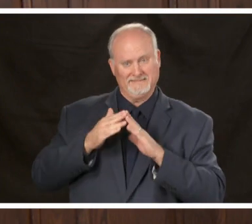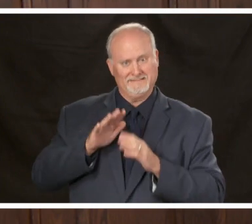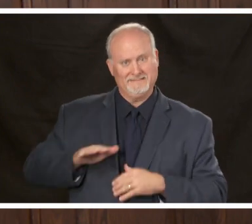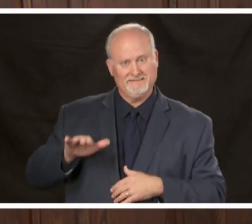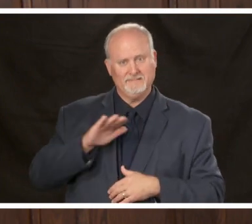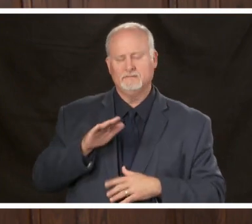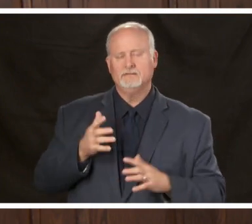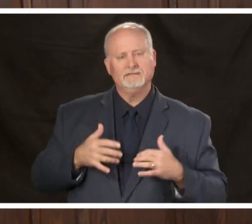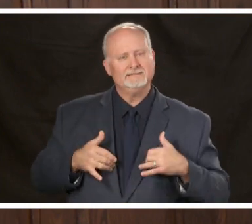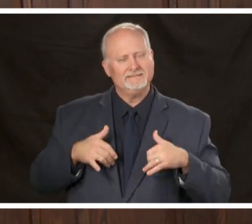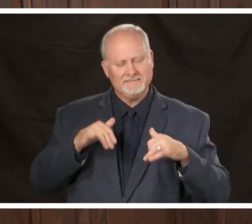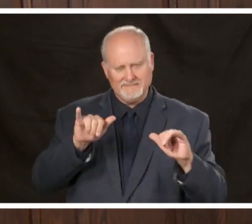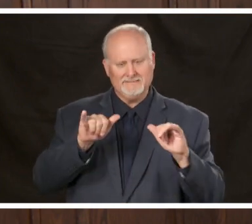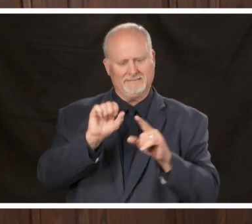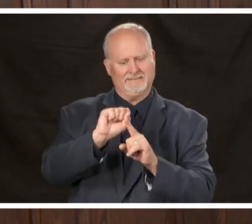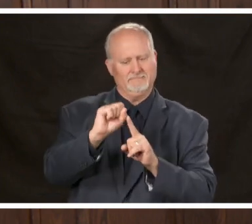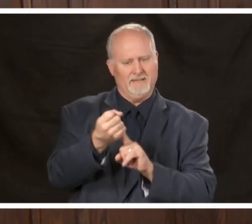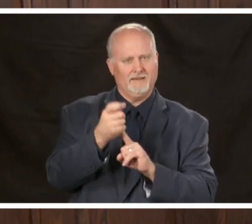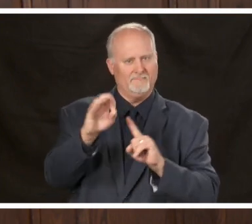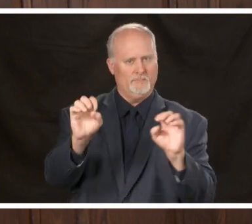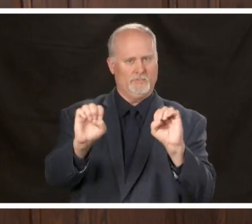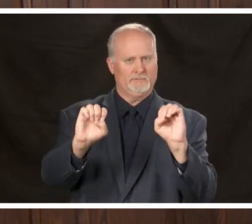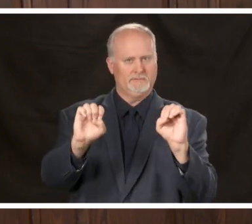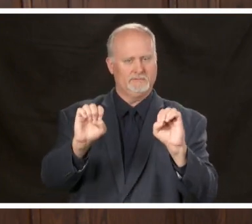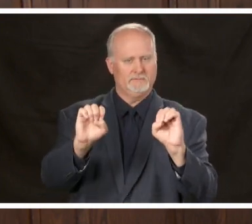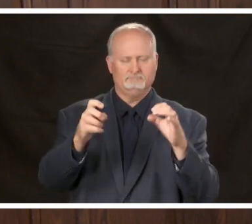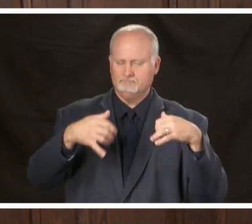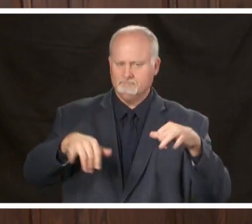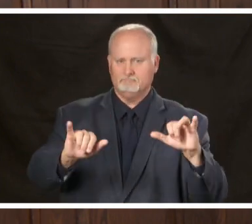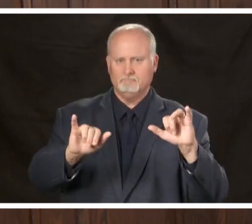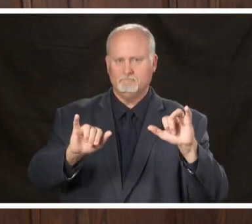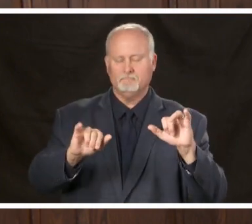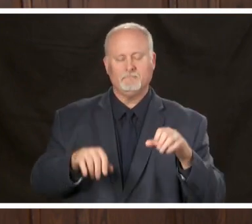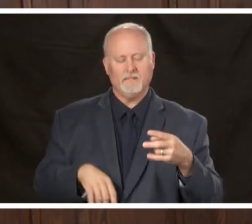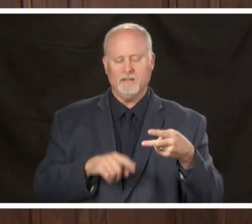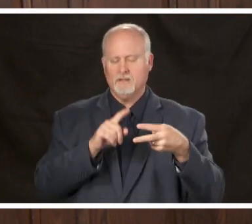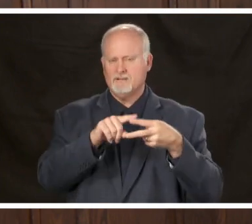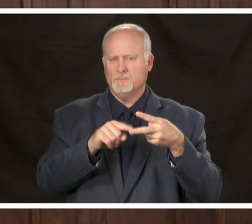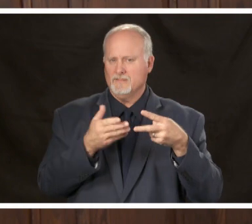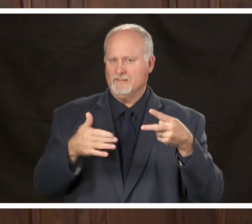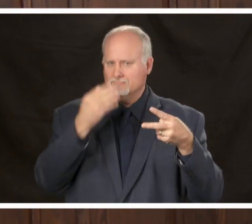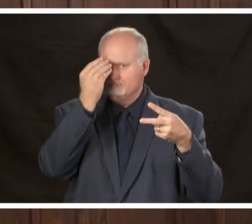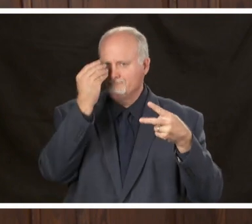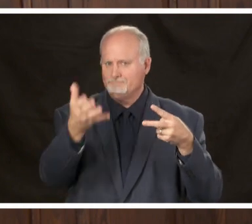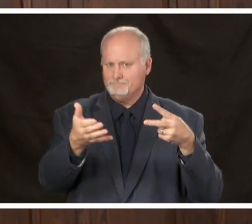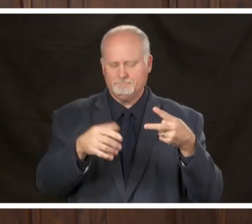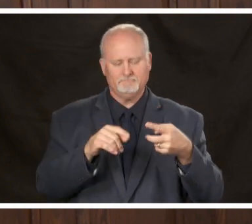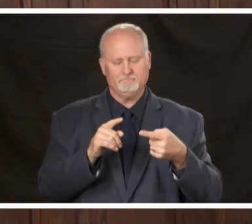under a state of emergency and there are a couple points I need to make first the